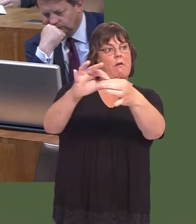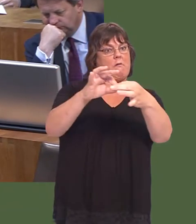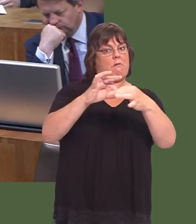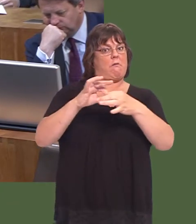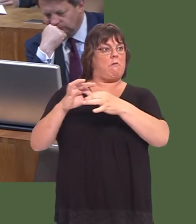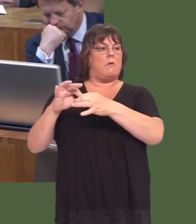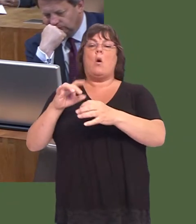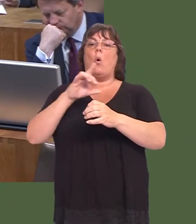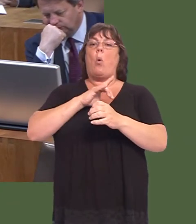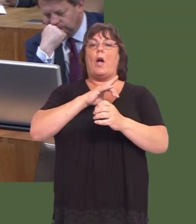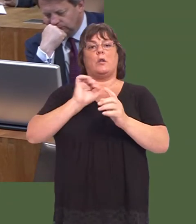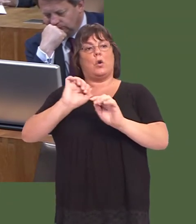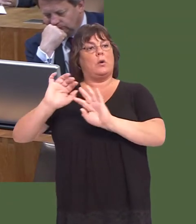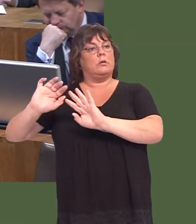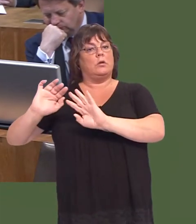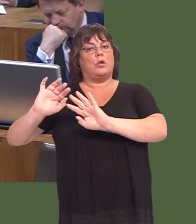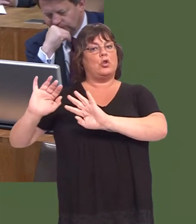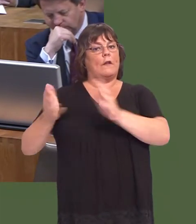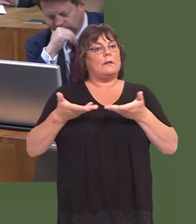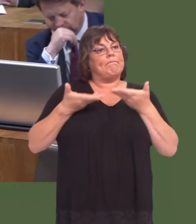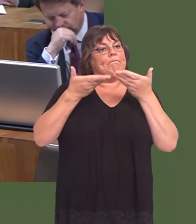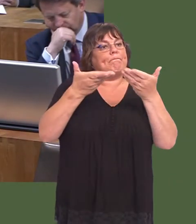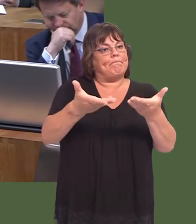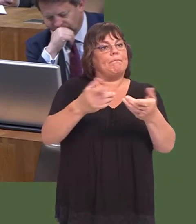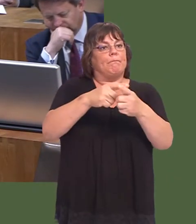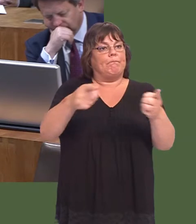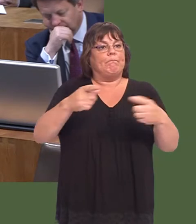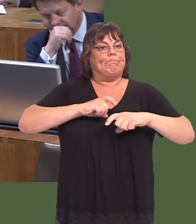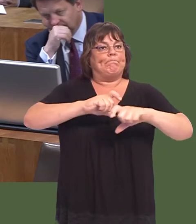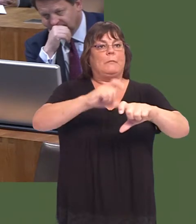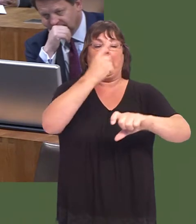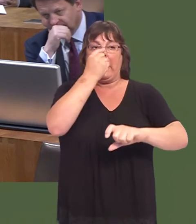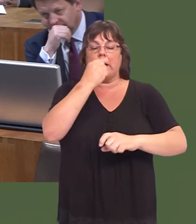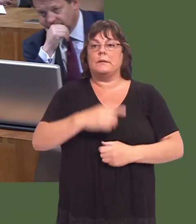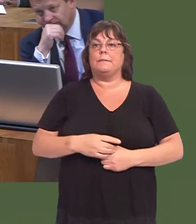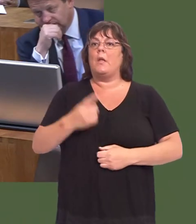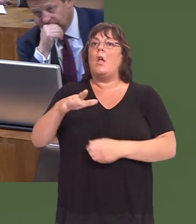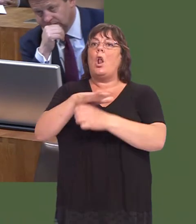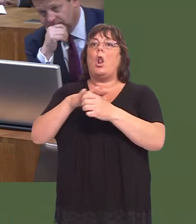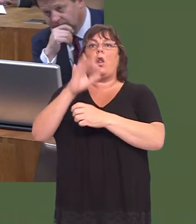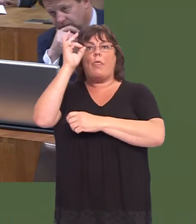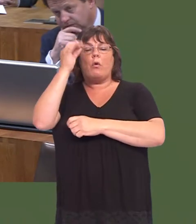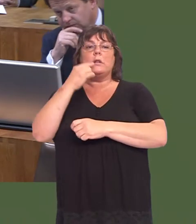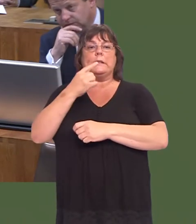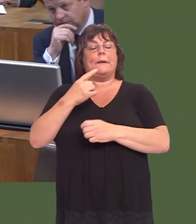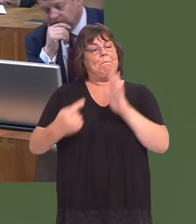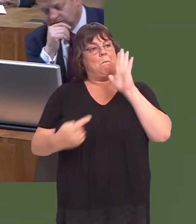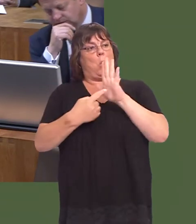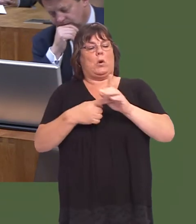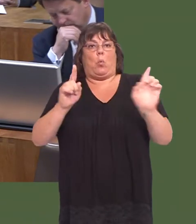in order to deliver services for the people that they represent. Iím sure local authorities will accept that poverty reduction is, of course, a hugely